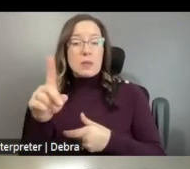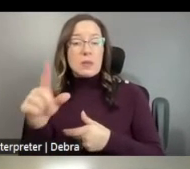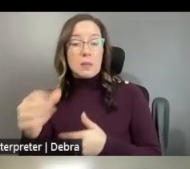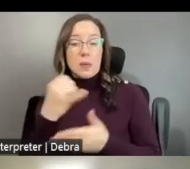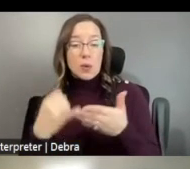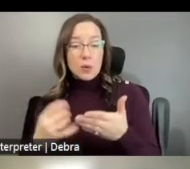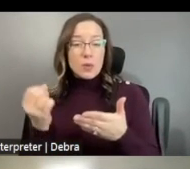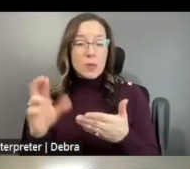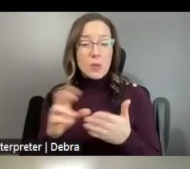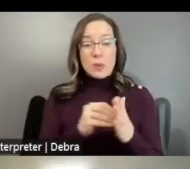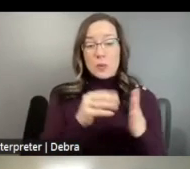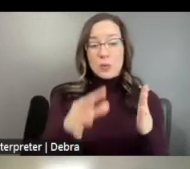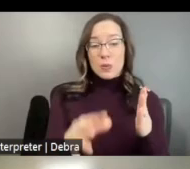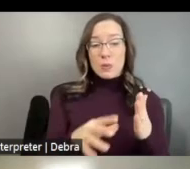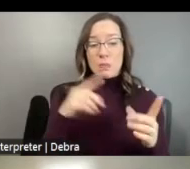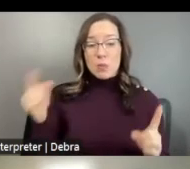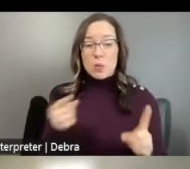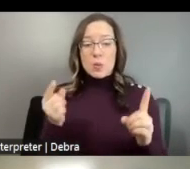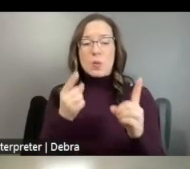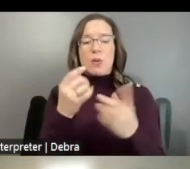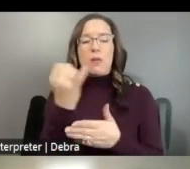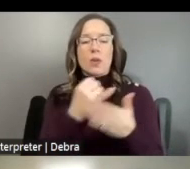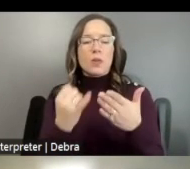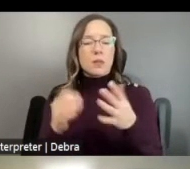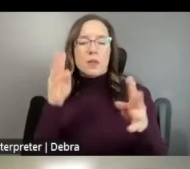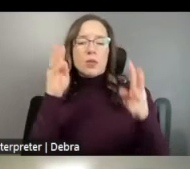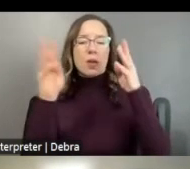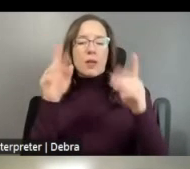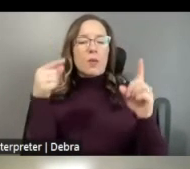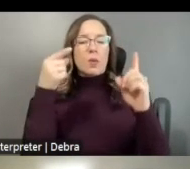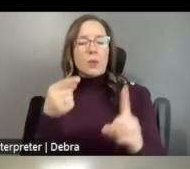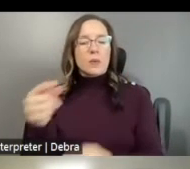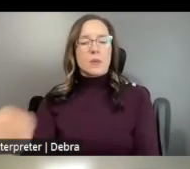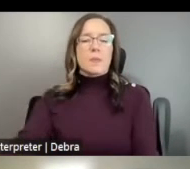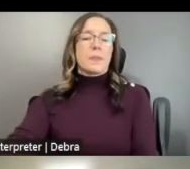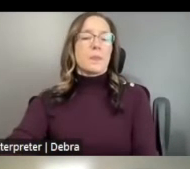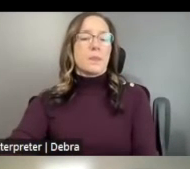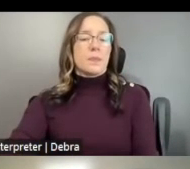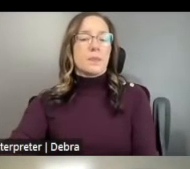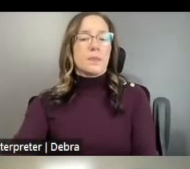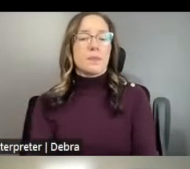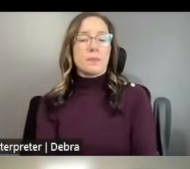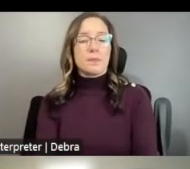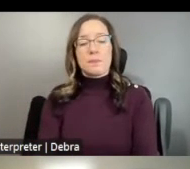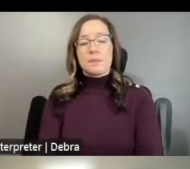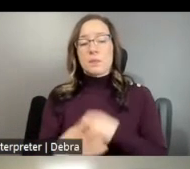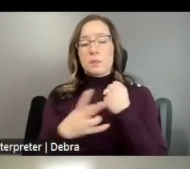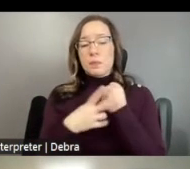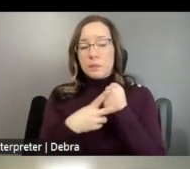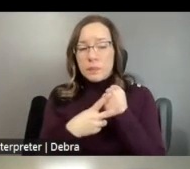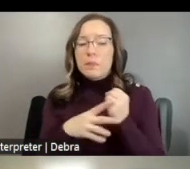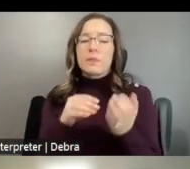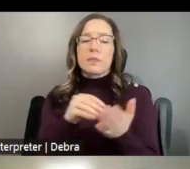OR STUDENTS IN PURSUIT OF ARTISTIC AND CREATIVE GOALS, PRESERVATION, DOCUMENTATION AND ARCHIVING